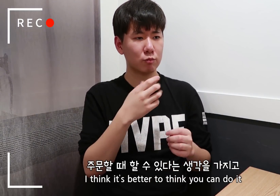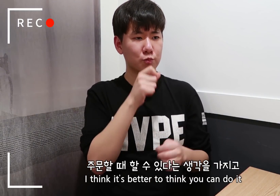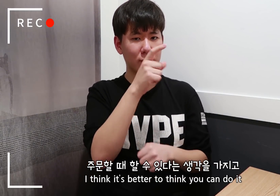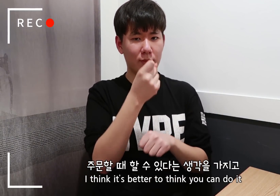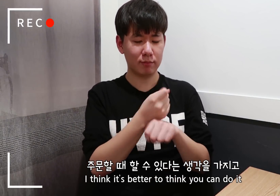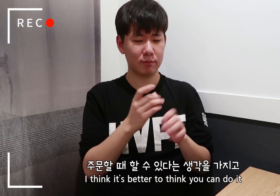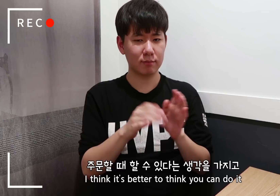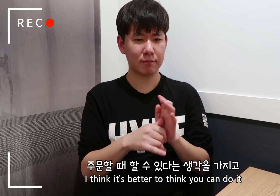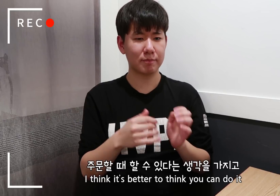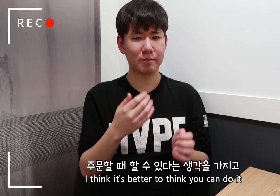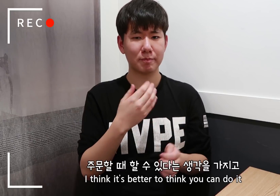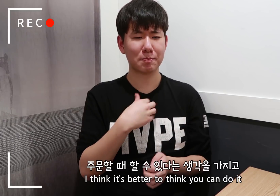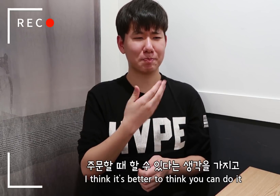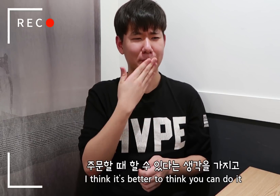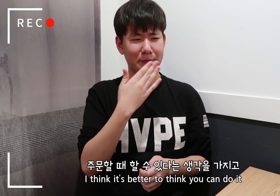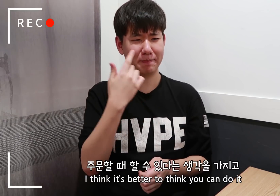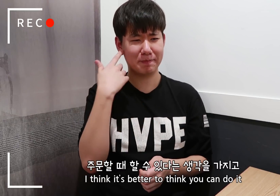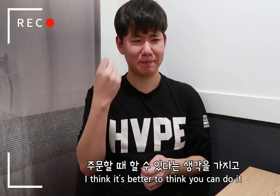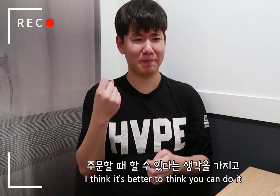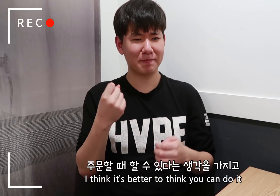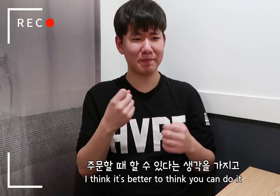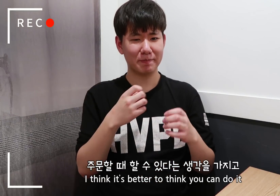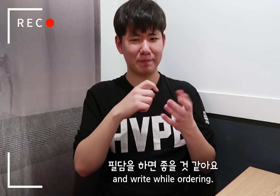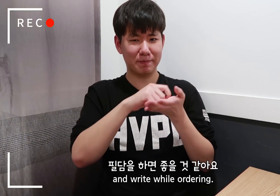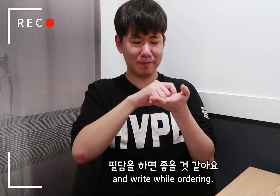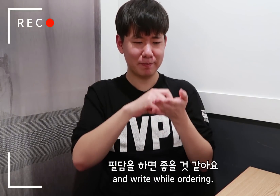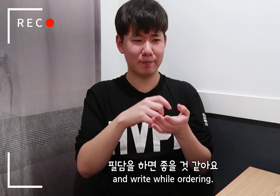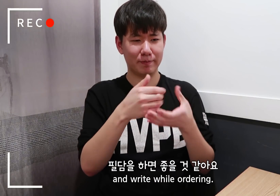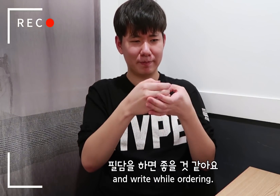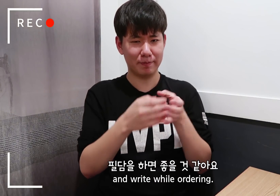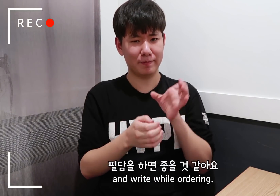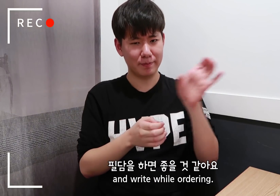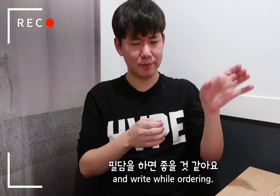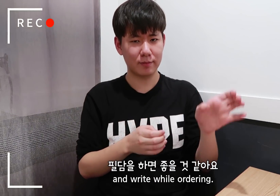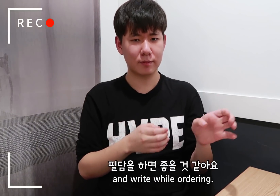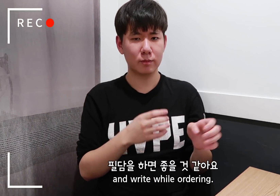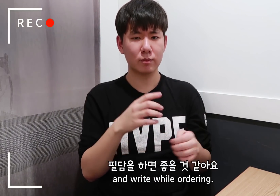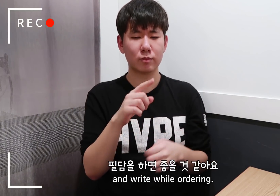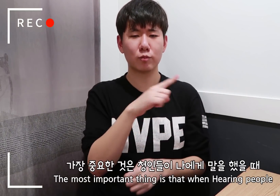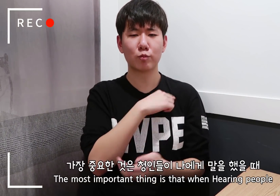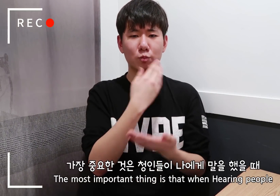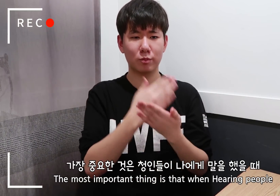I think it’s better to think you can do it and write while ordering.